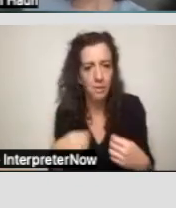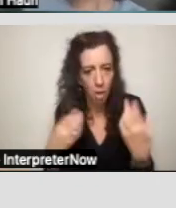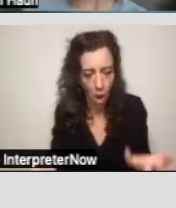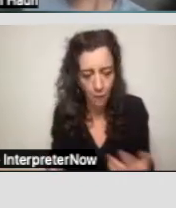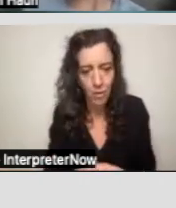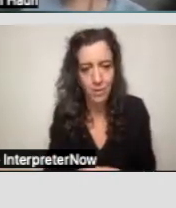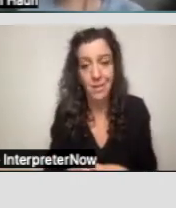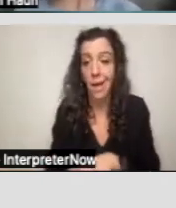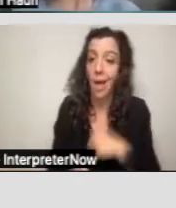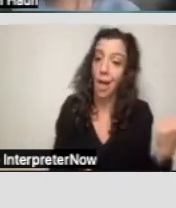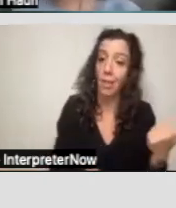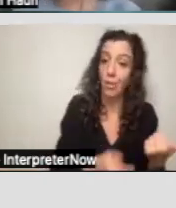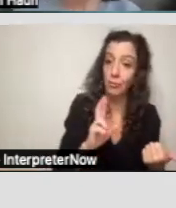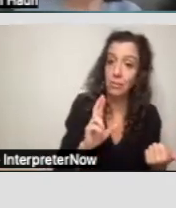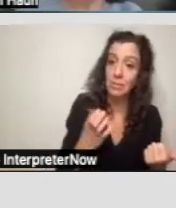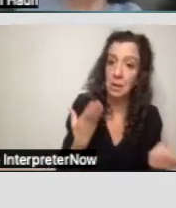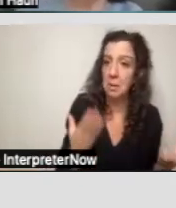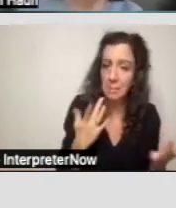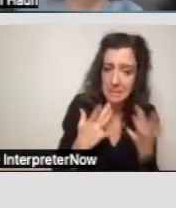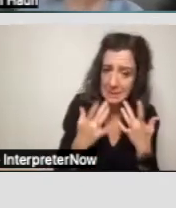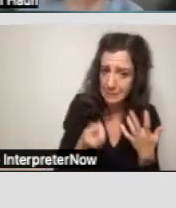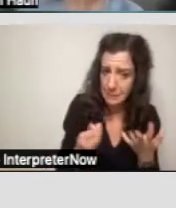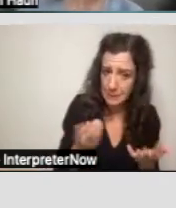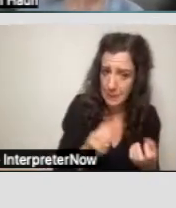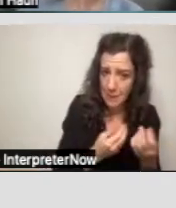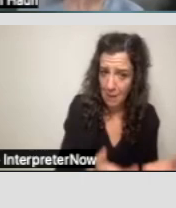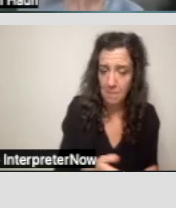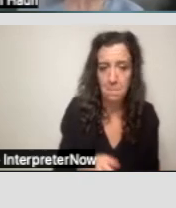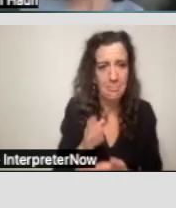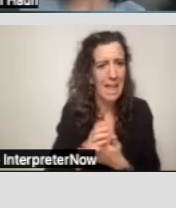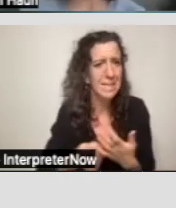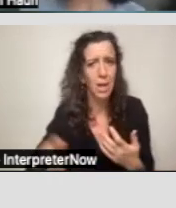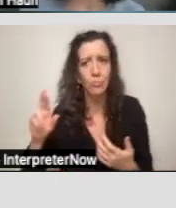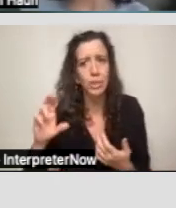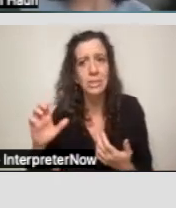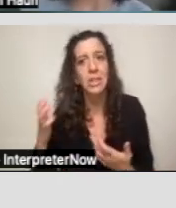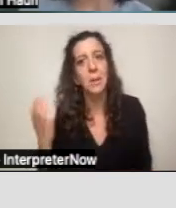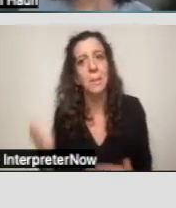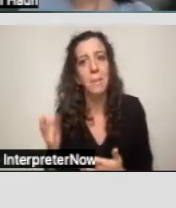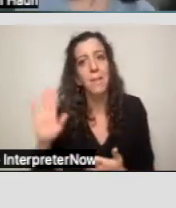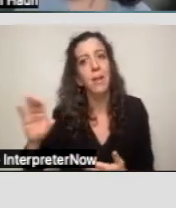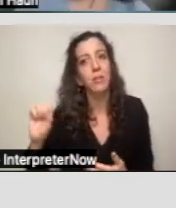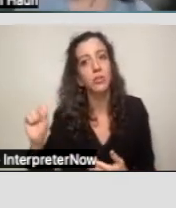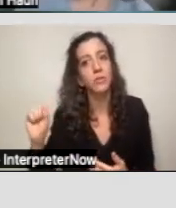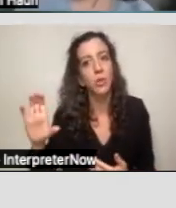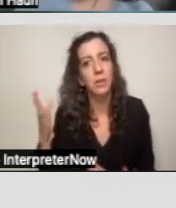other regional centers, not so much. There are some regional centers where the service coordinators might not even be very